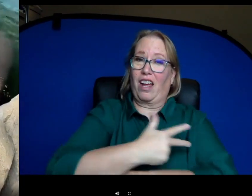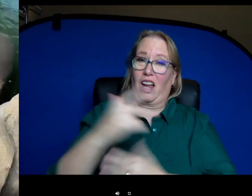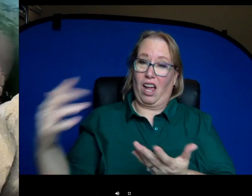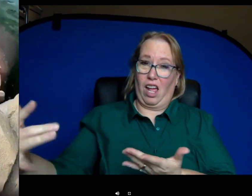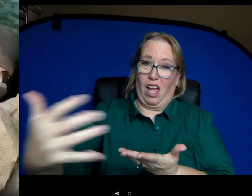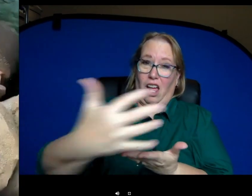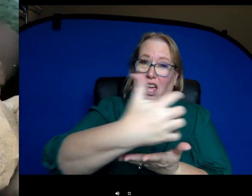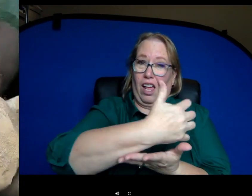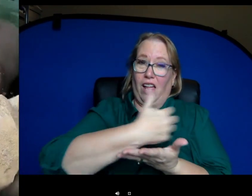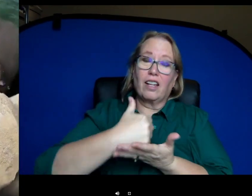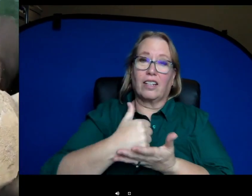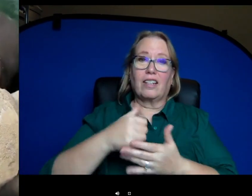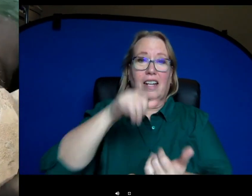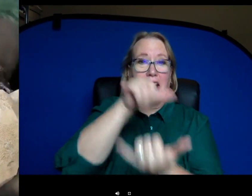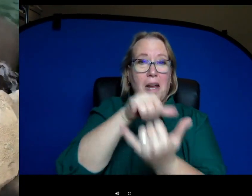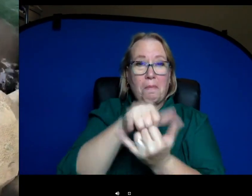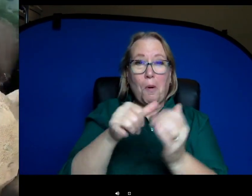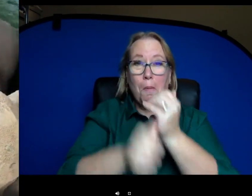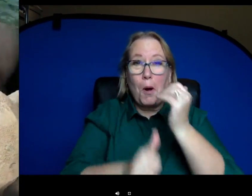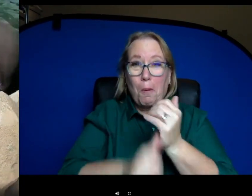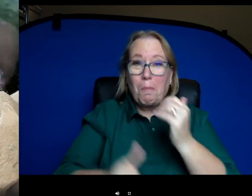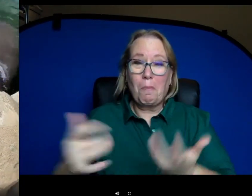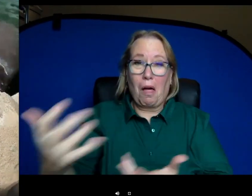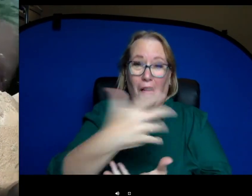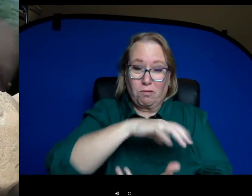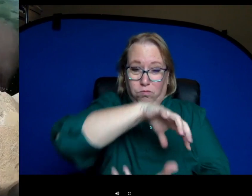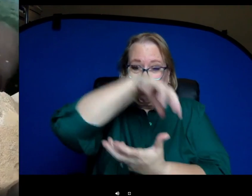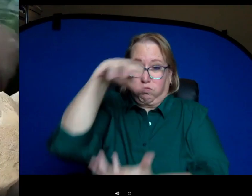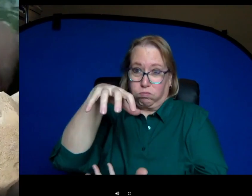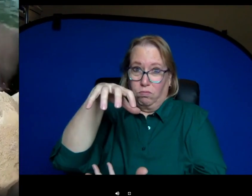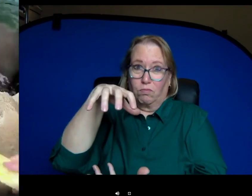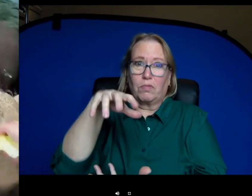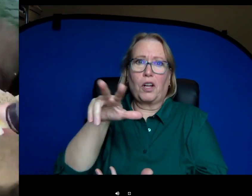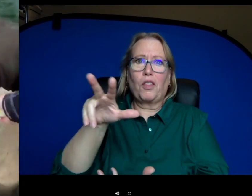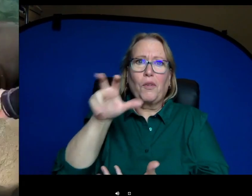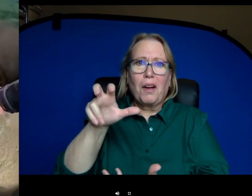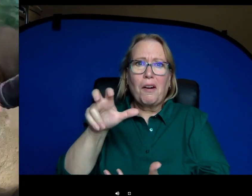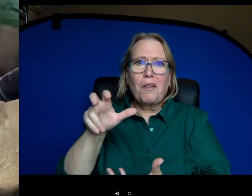hippo dung. So there's a little bit waterlogged we do clean our indoor pools